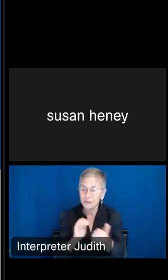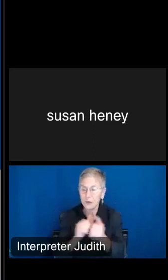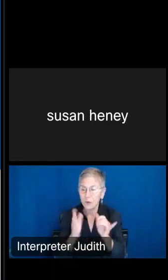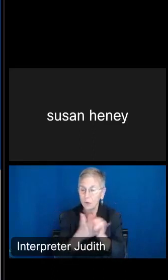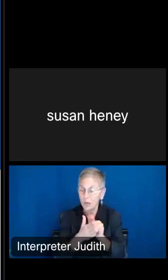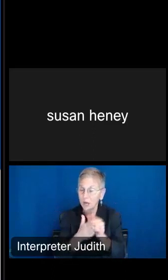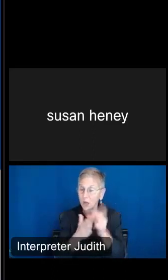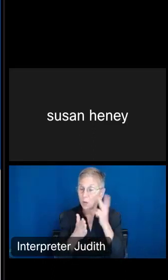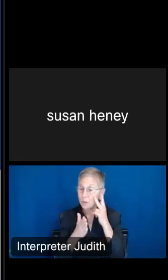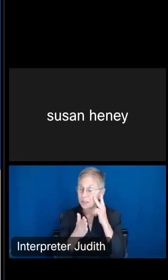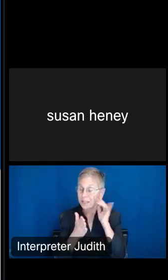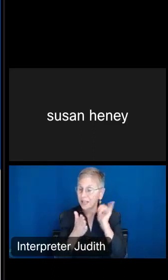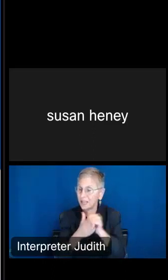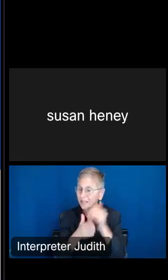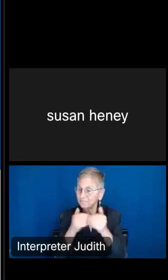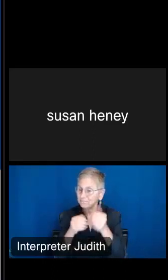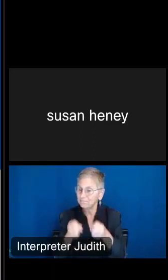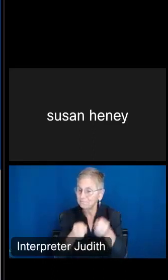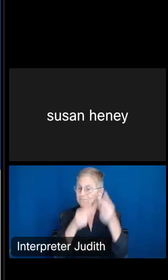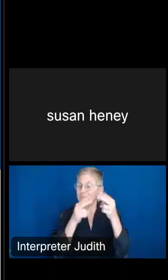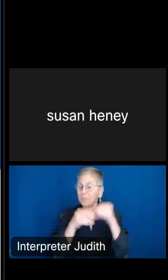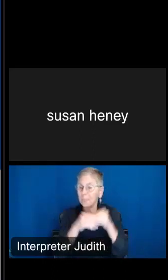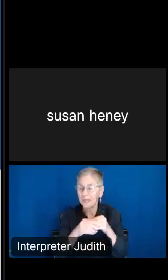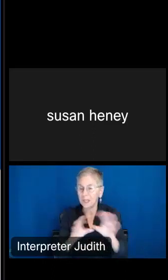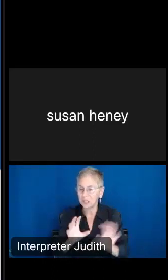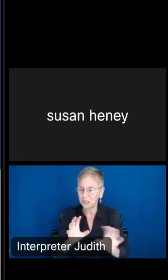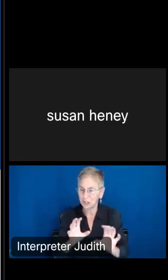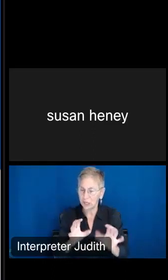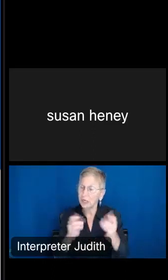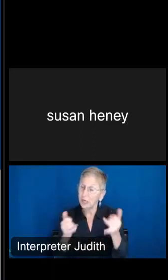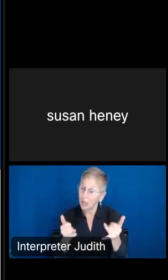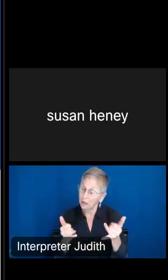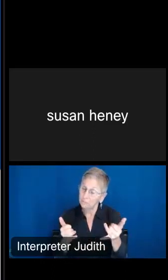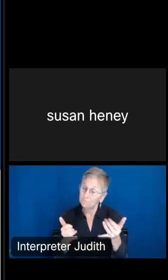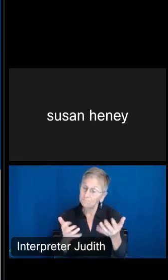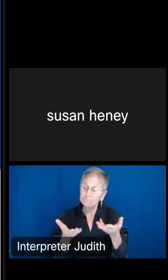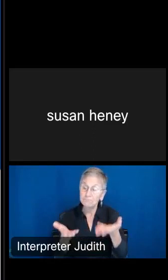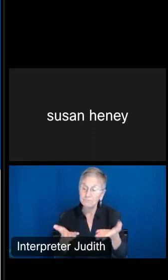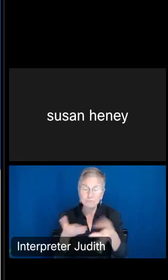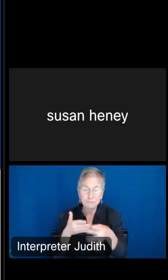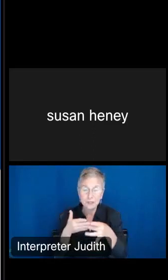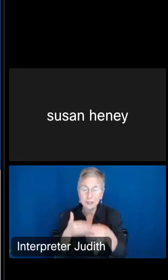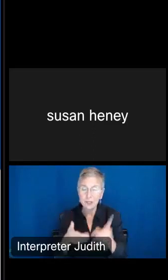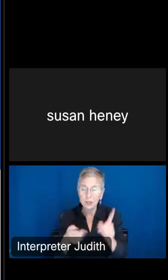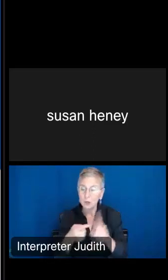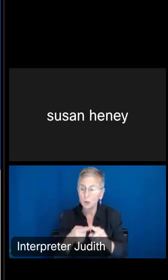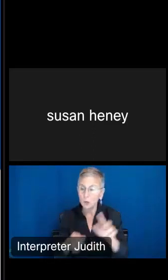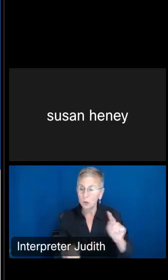loaded on to our chat, so what I'm going to do now is I'm going to take you to our tool,